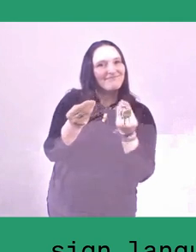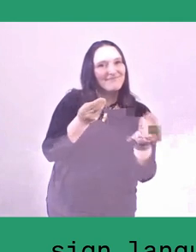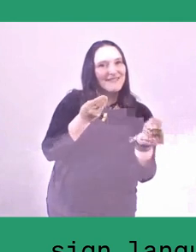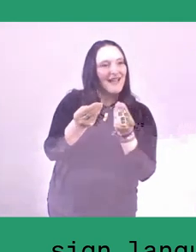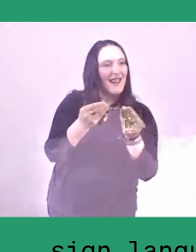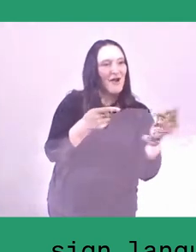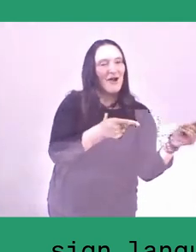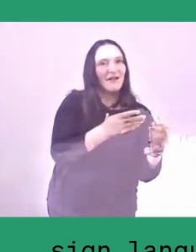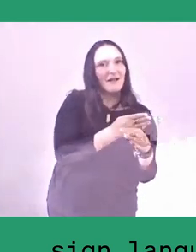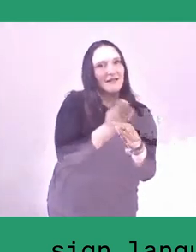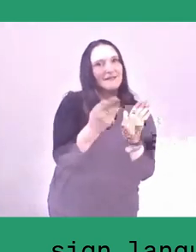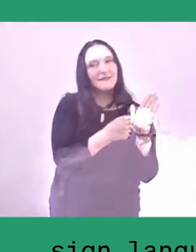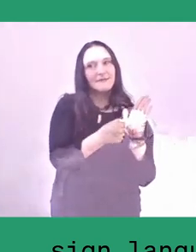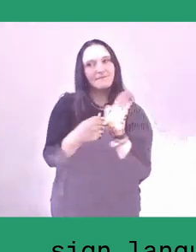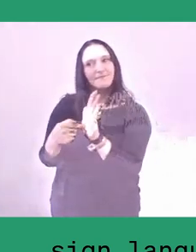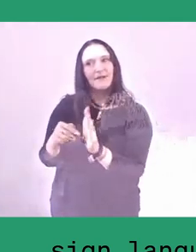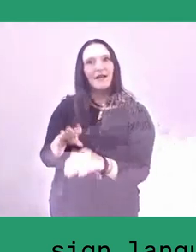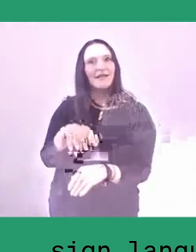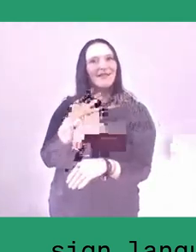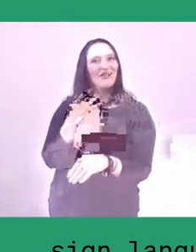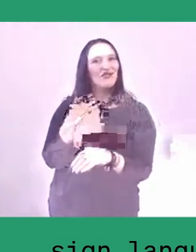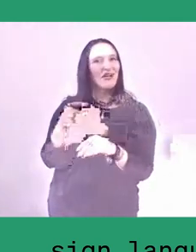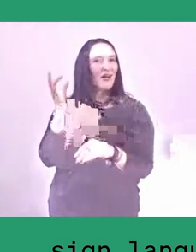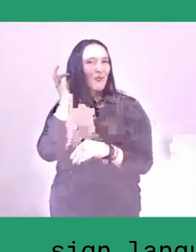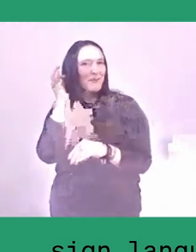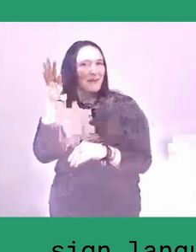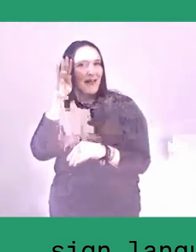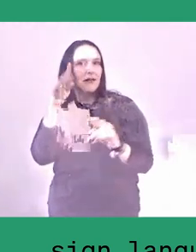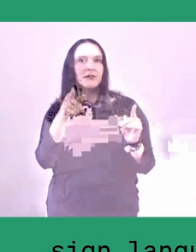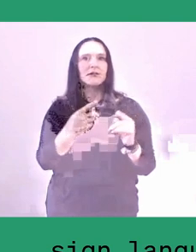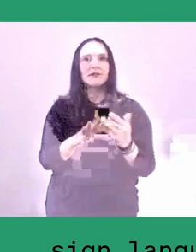how to let women participate more in this and that.